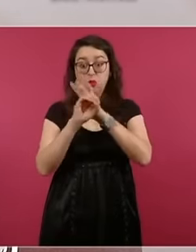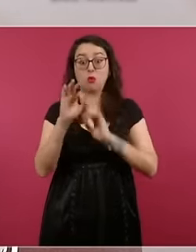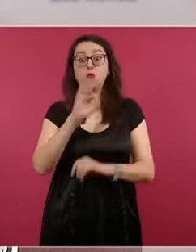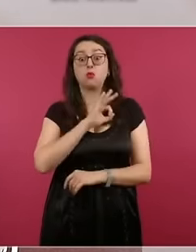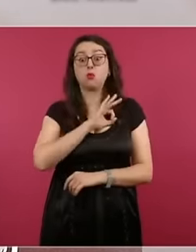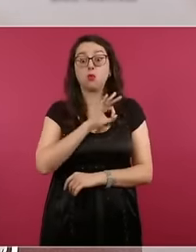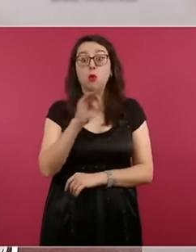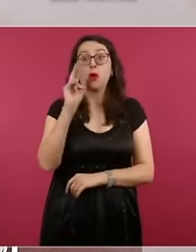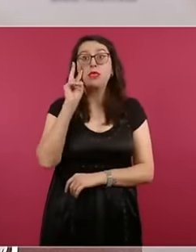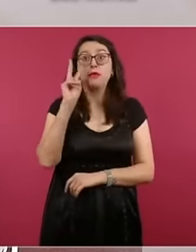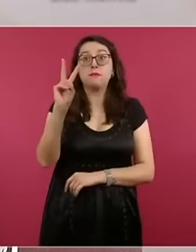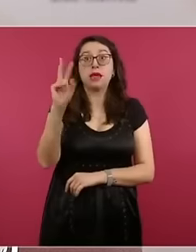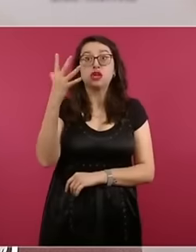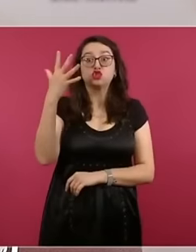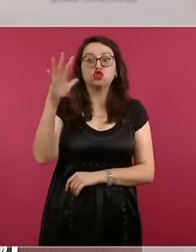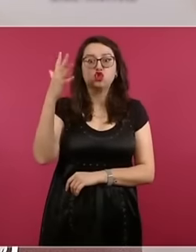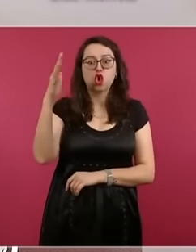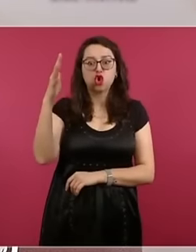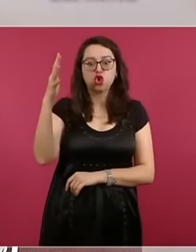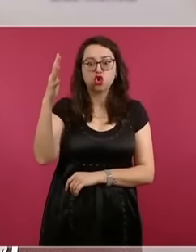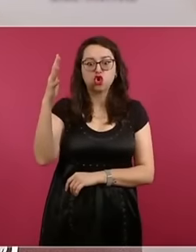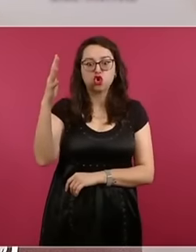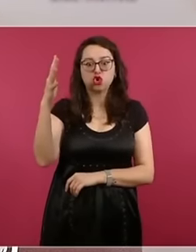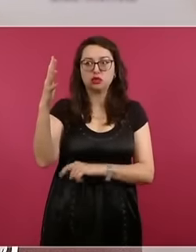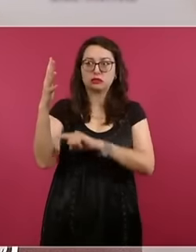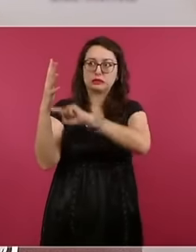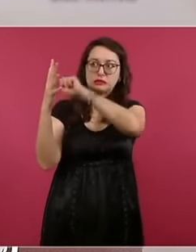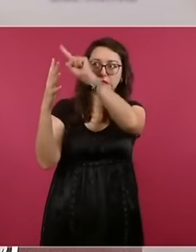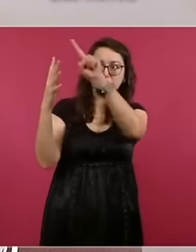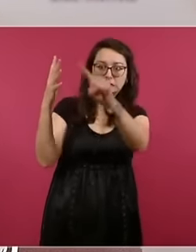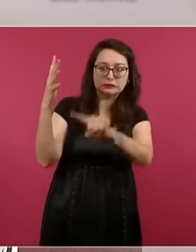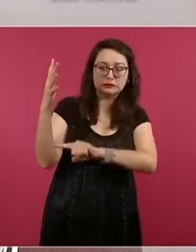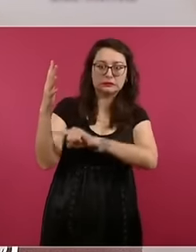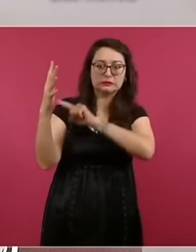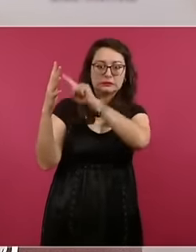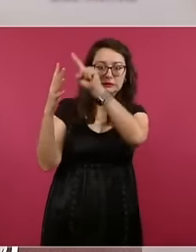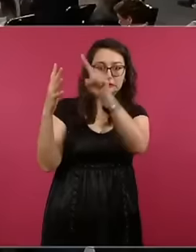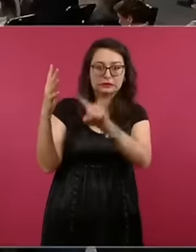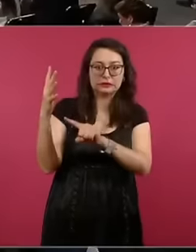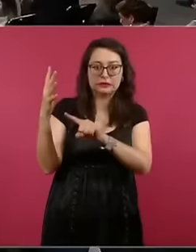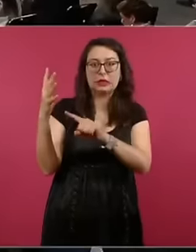you cannot see any other way. I mean, nowadays, artificial eclipses can be used,